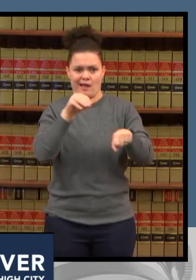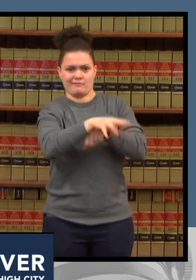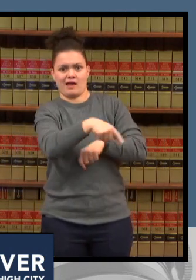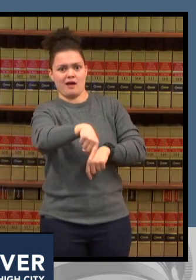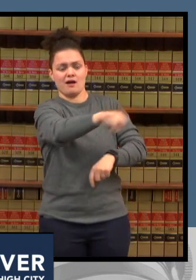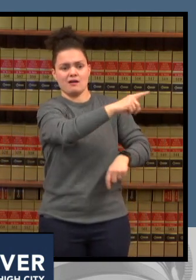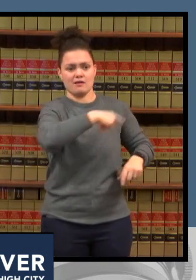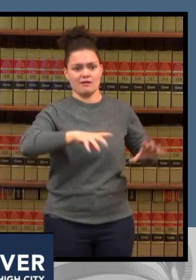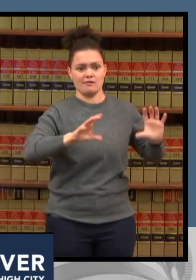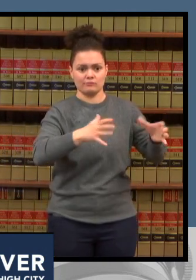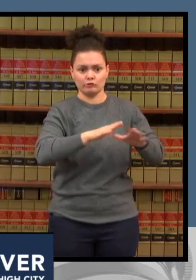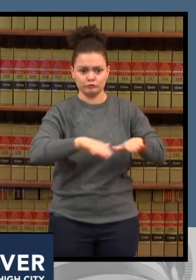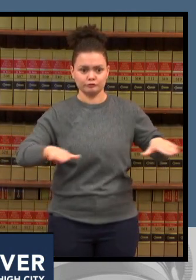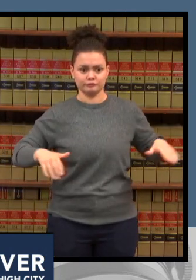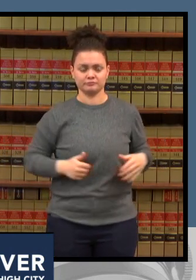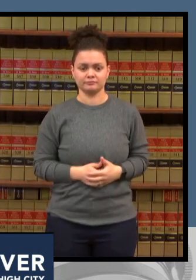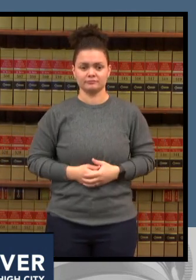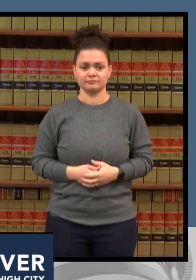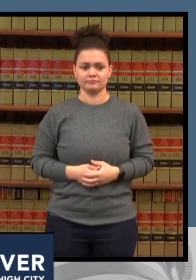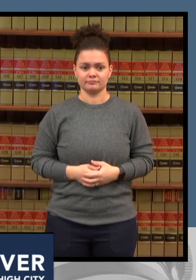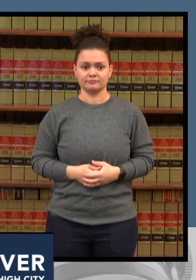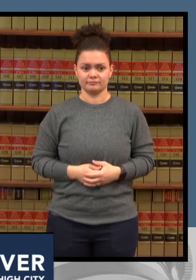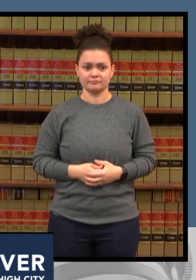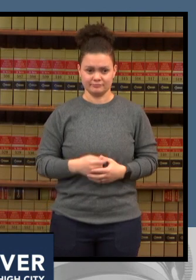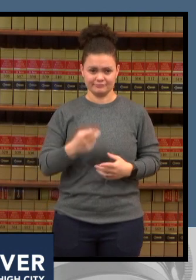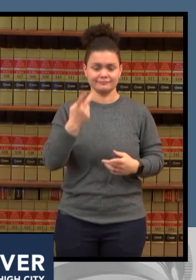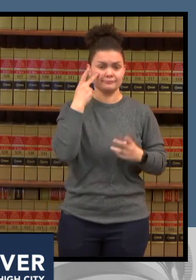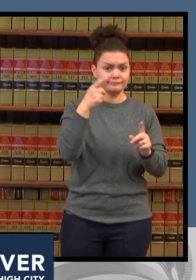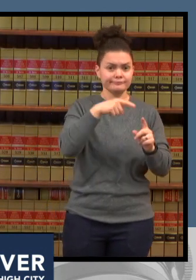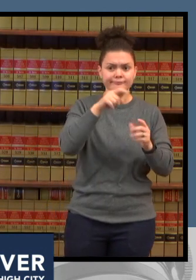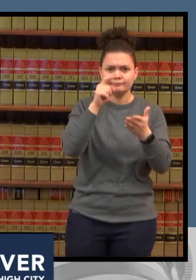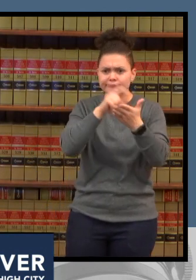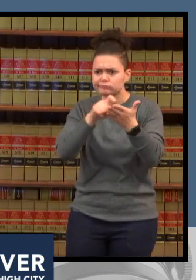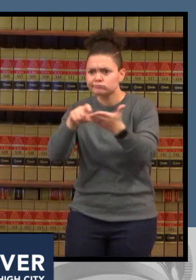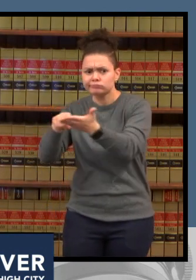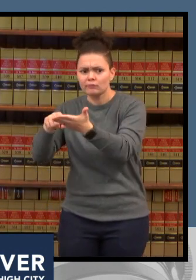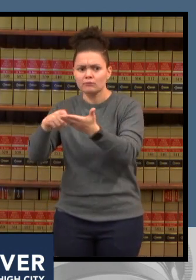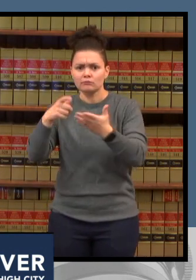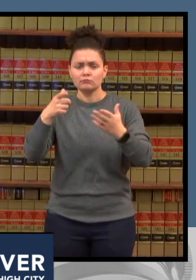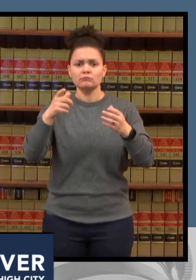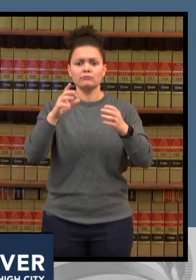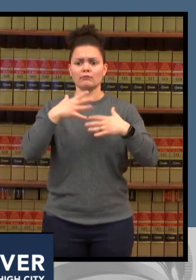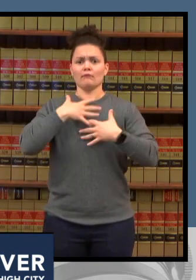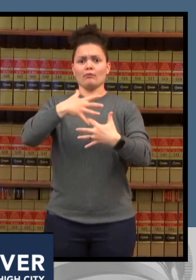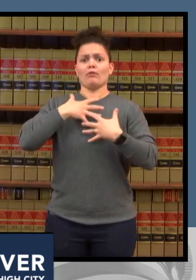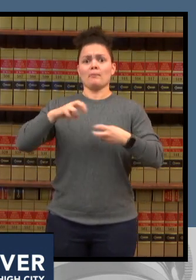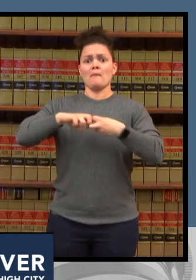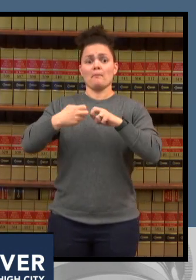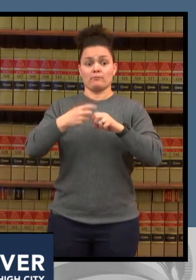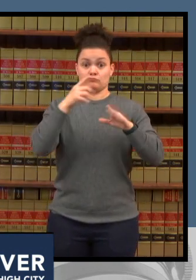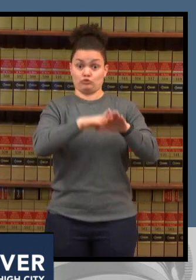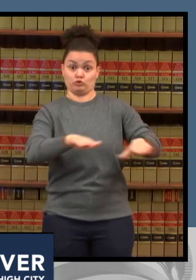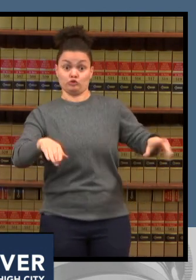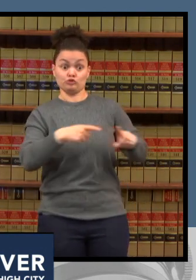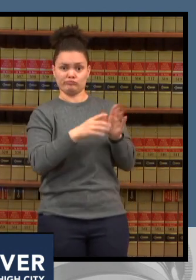patients with respiratory illness including covet but also shocking numbers of behavioral health